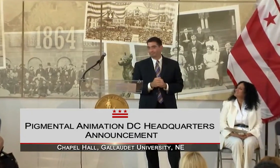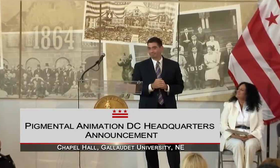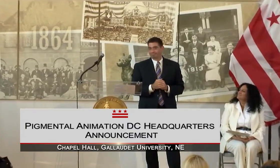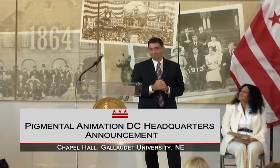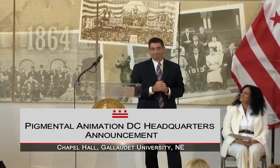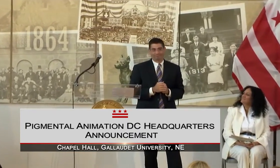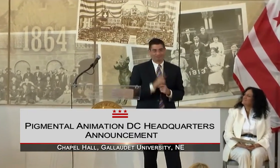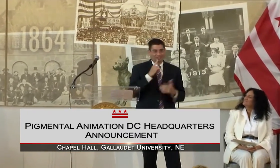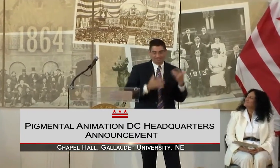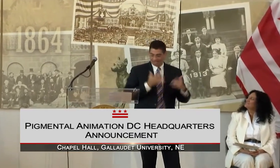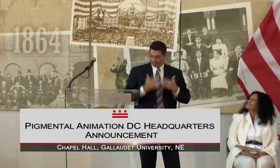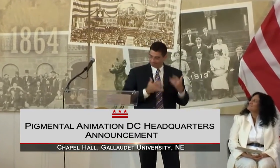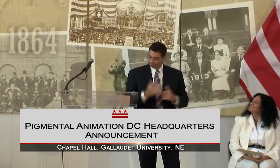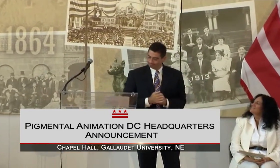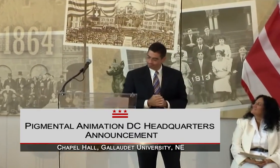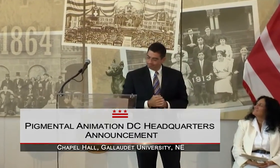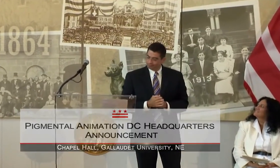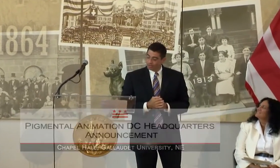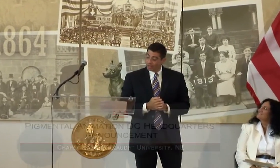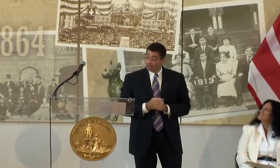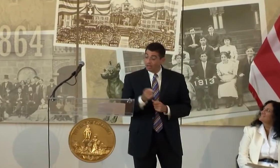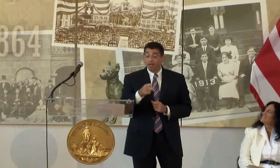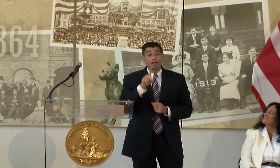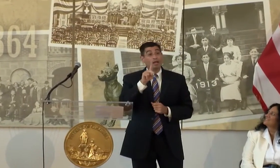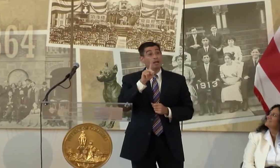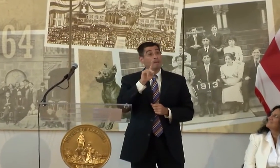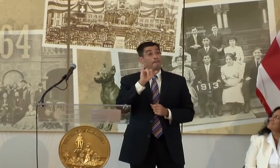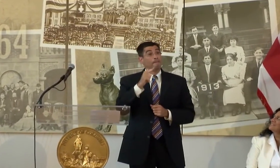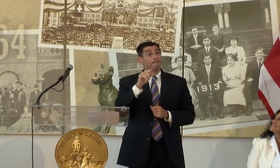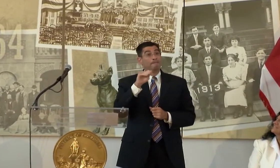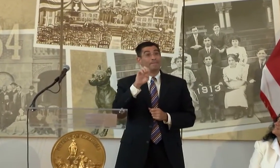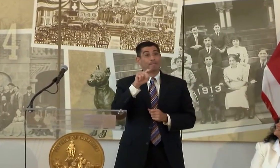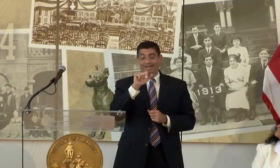THIS IS A VERY EXCITING TIME.